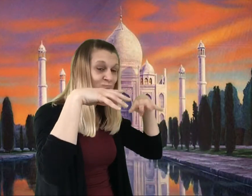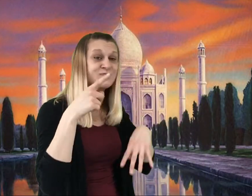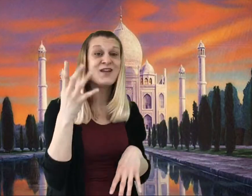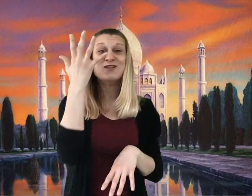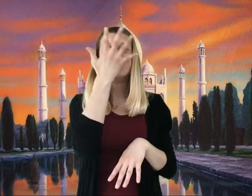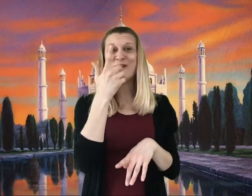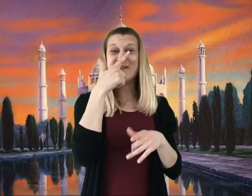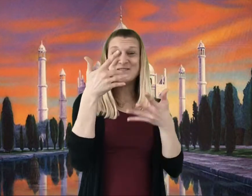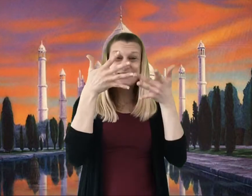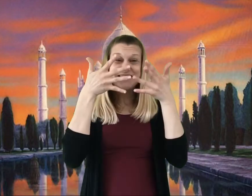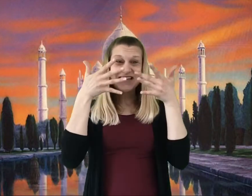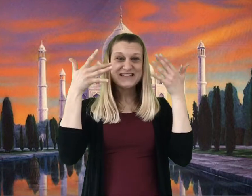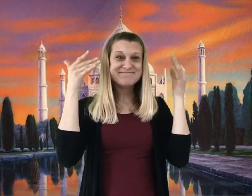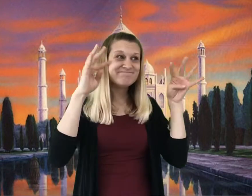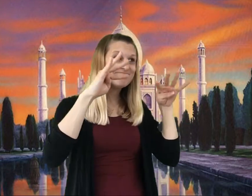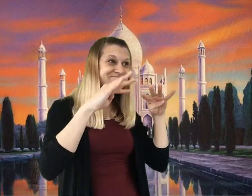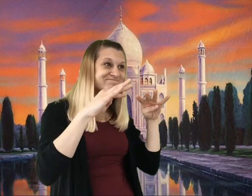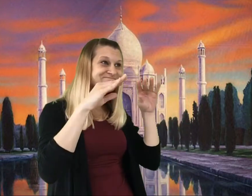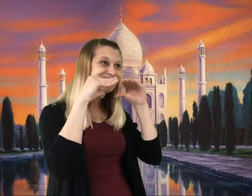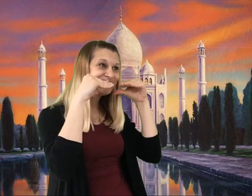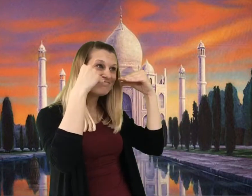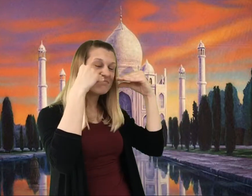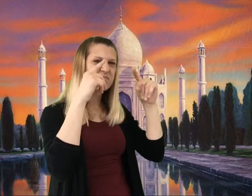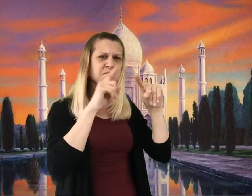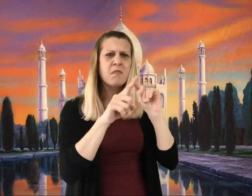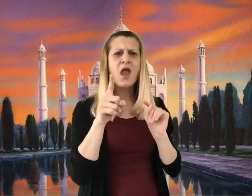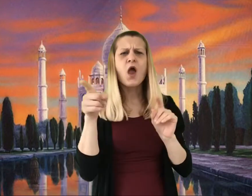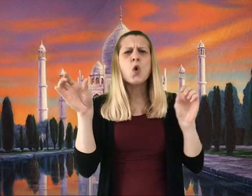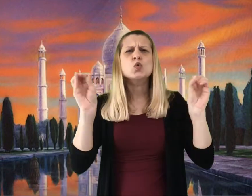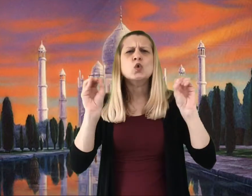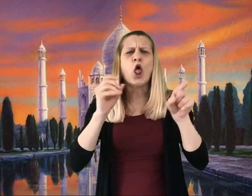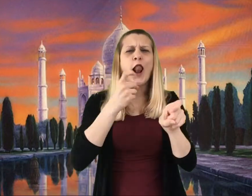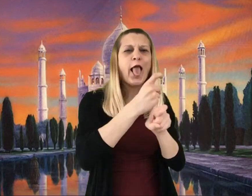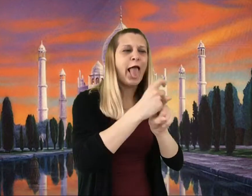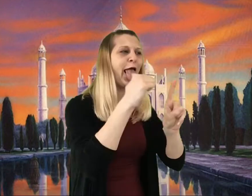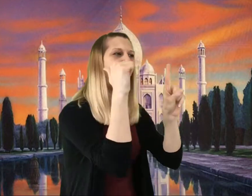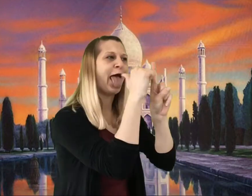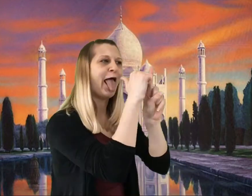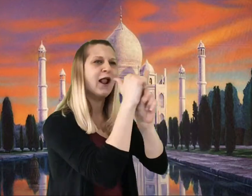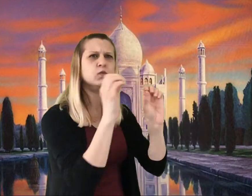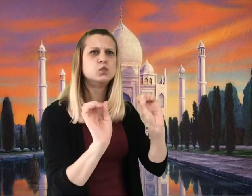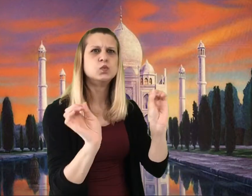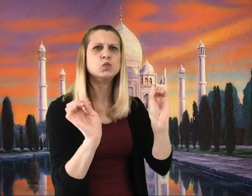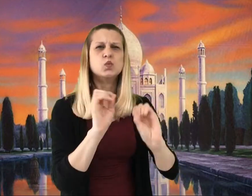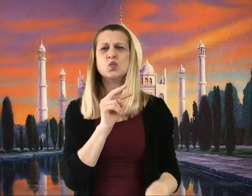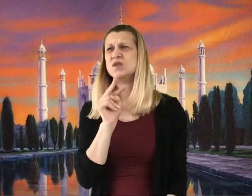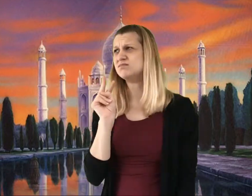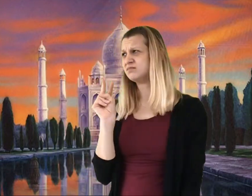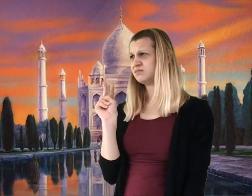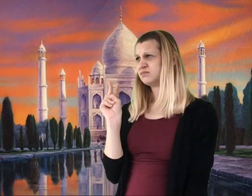They were friendly smiling faces, but they were also quite serious. There was no sign of joking or leg-pulling on any of them.